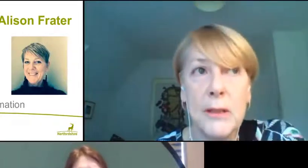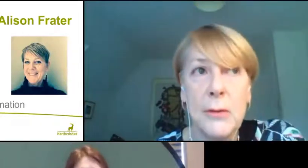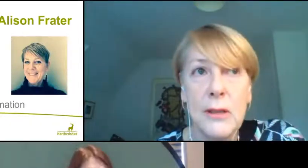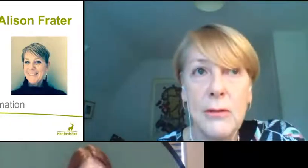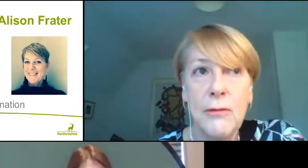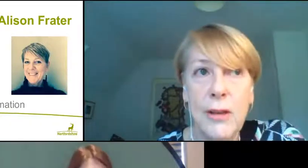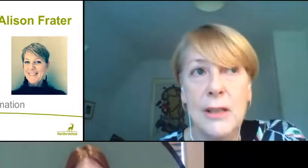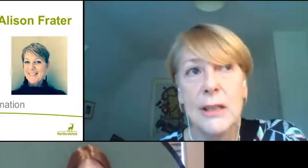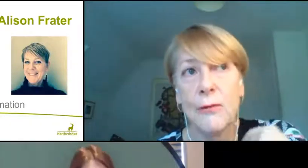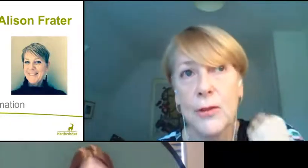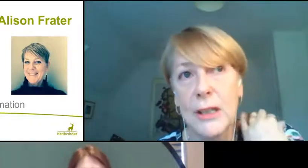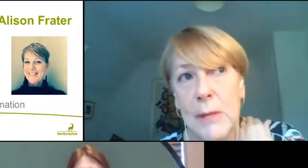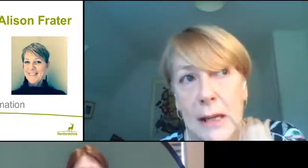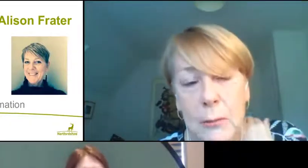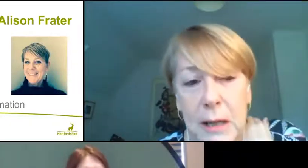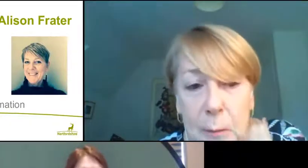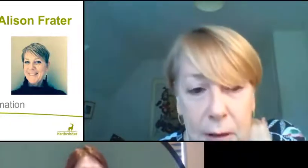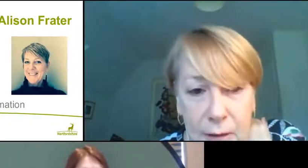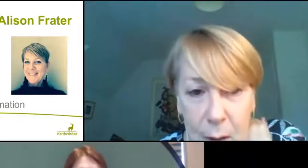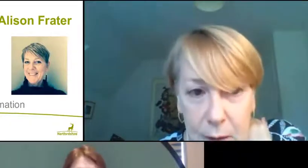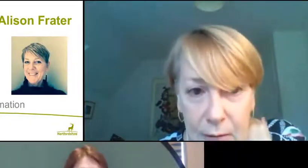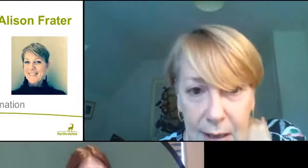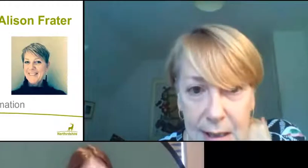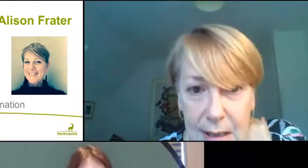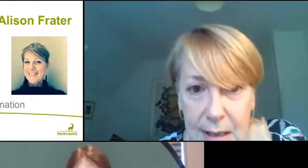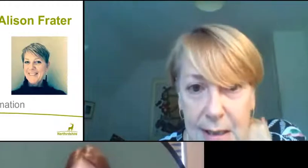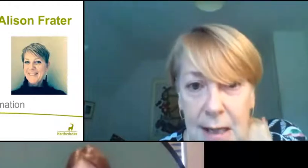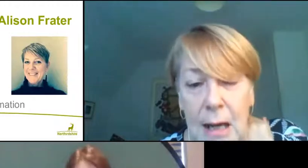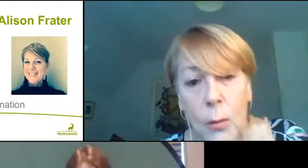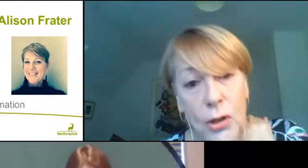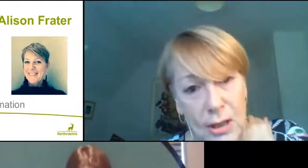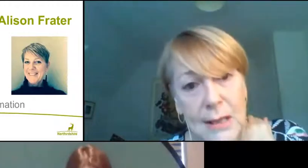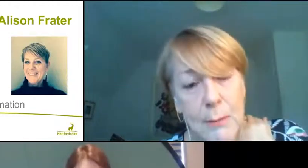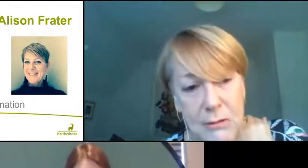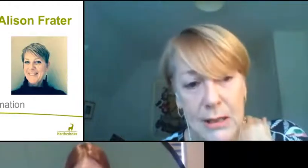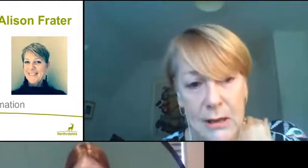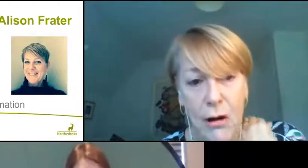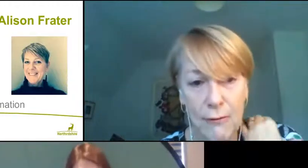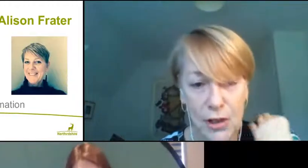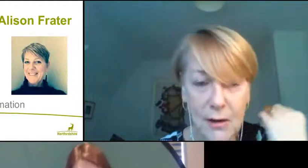between 13-14 million people have now been vaccinated, which is mirrored in Hertfordshire.